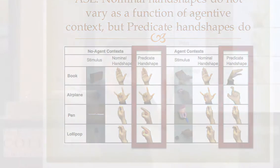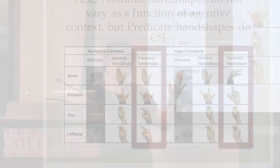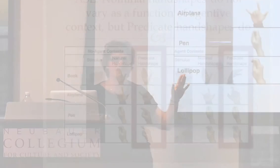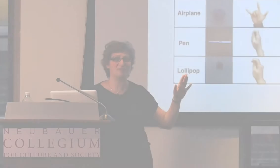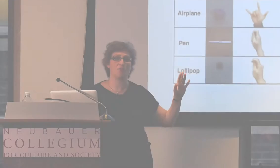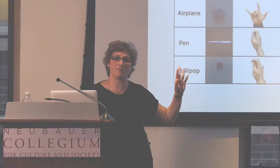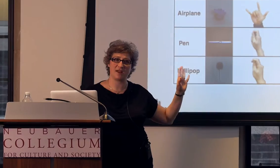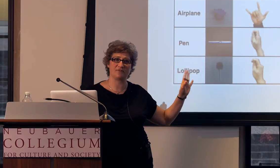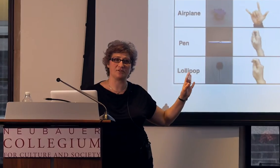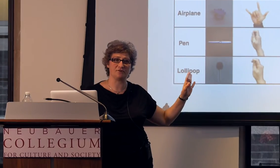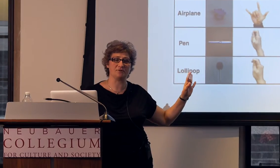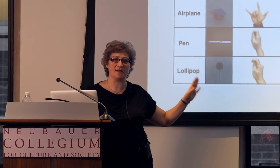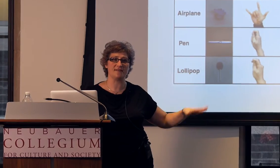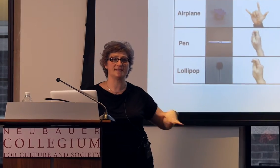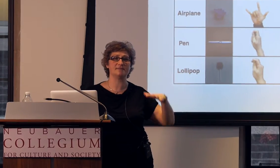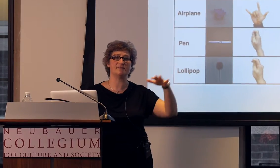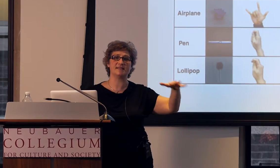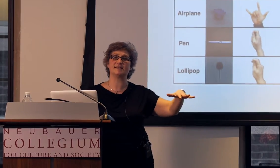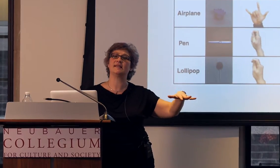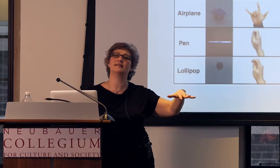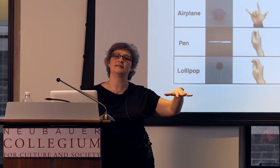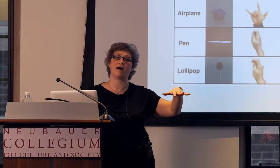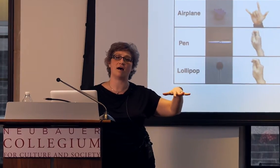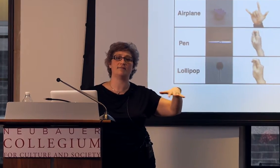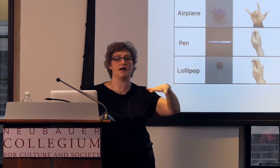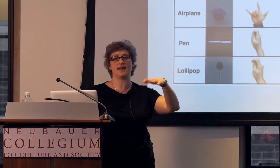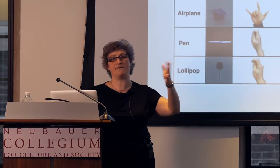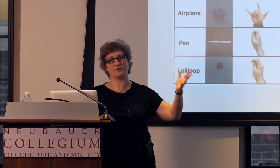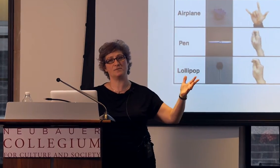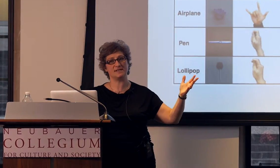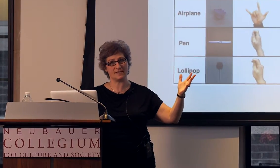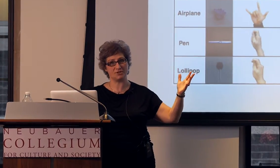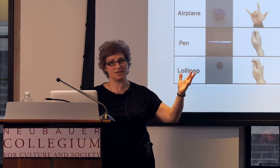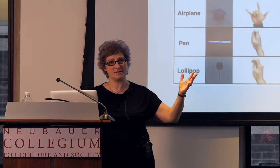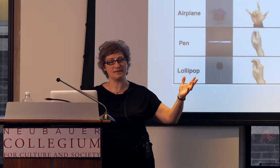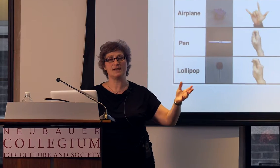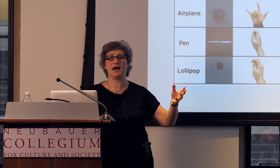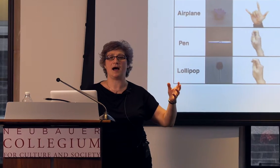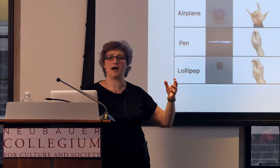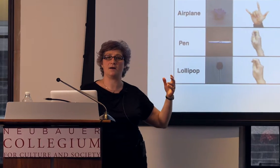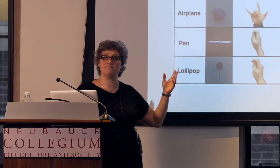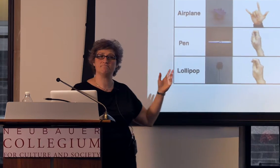I'm gonna skip this point, we can return to it, this is the seeds of a noun-verb distinction,